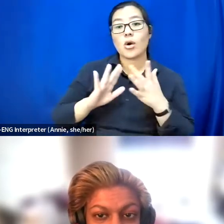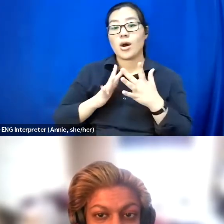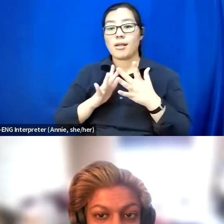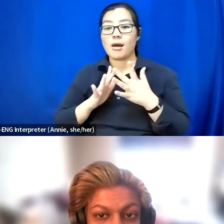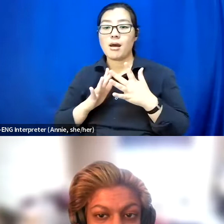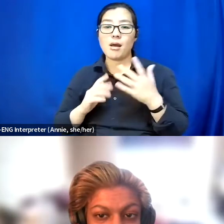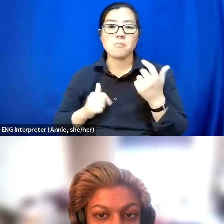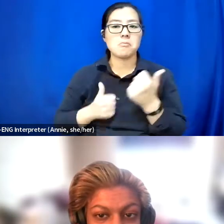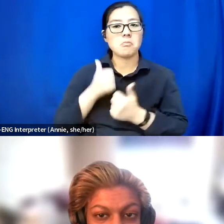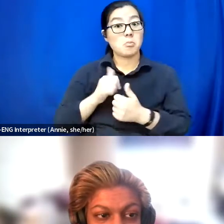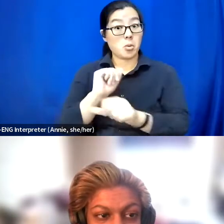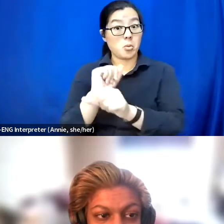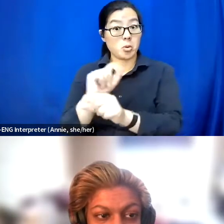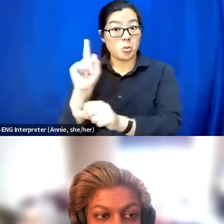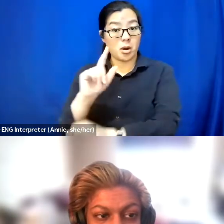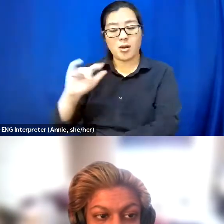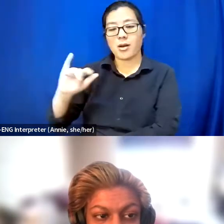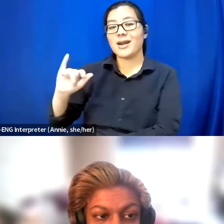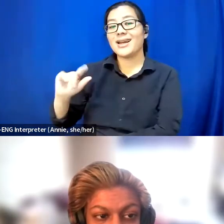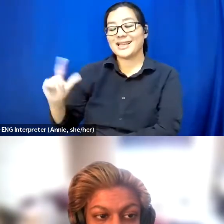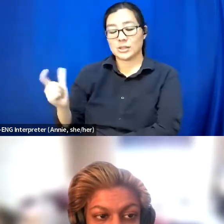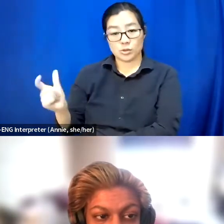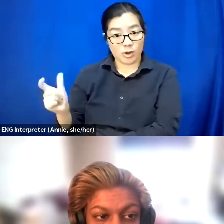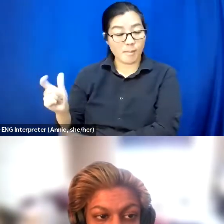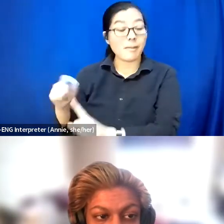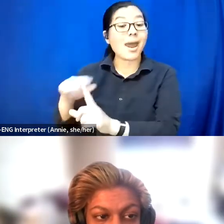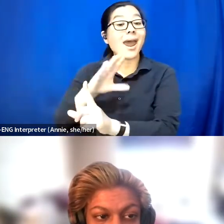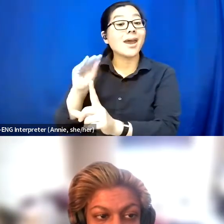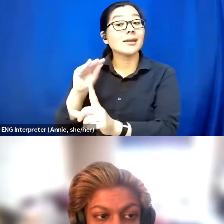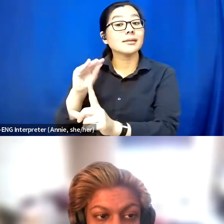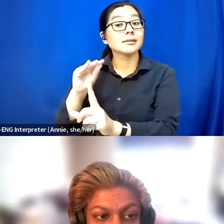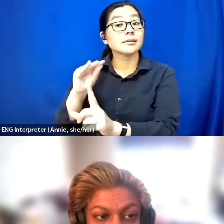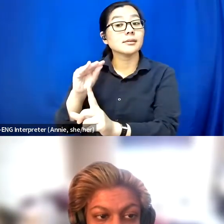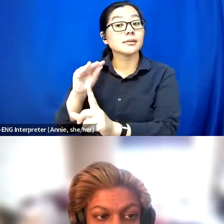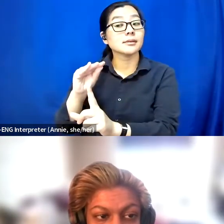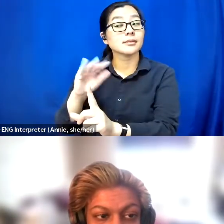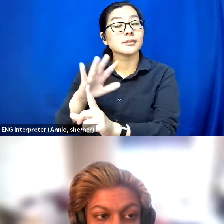Mainly, my work is on Instagram. But I also do various different talks and things like that,